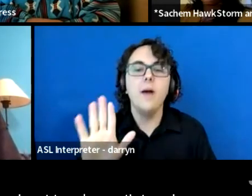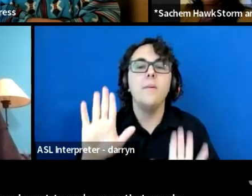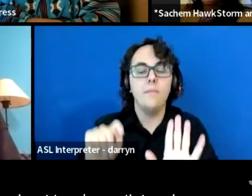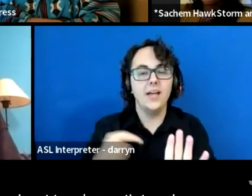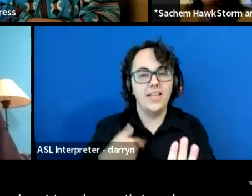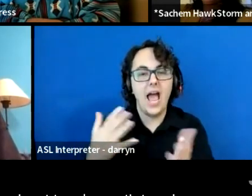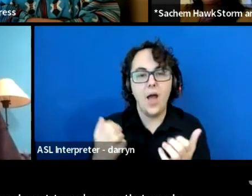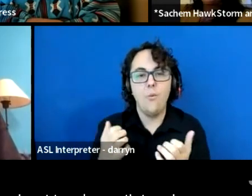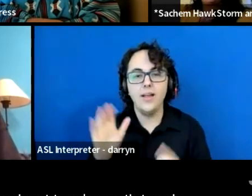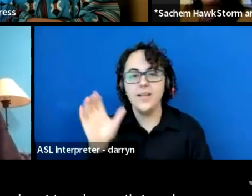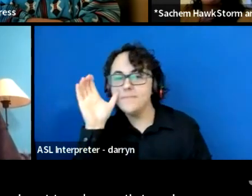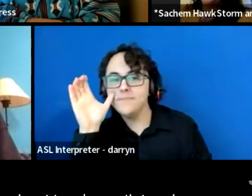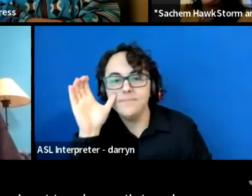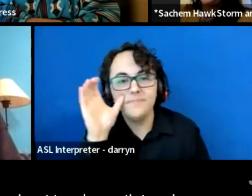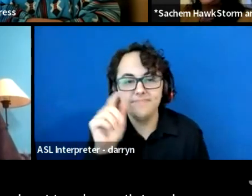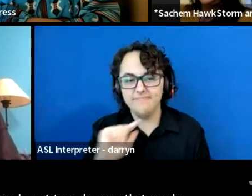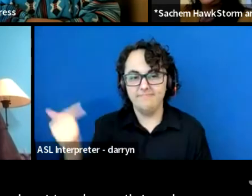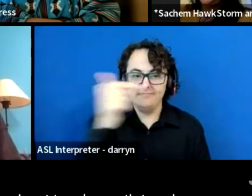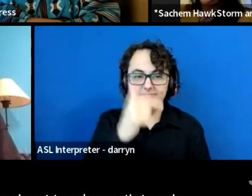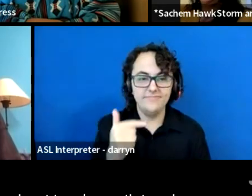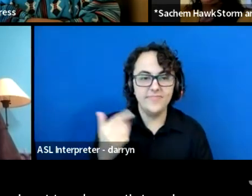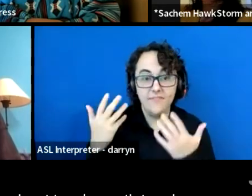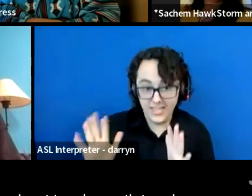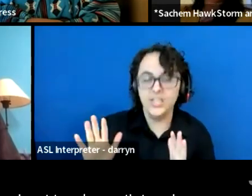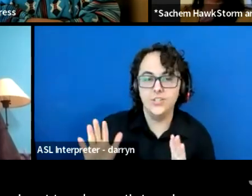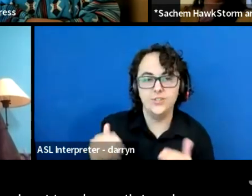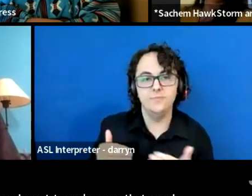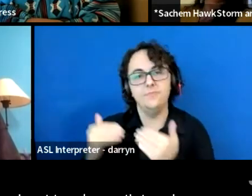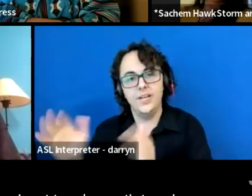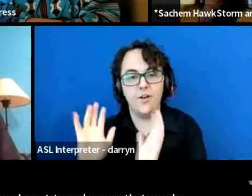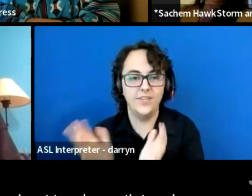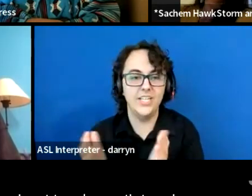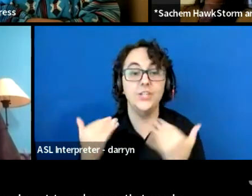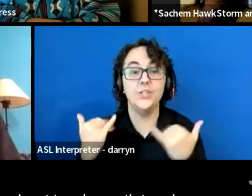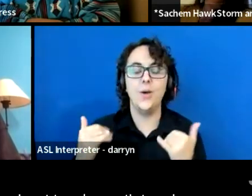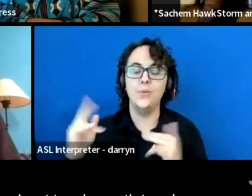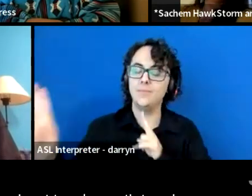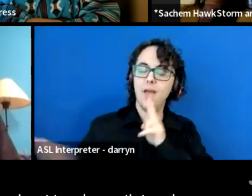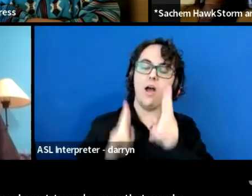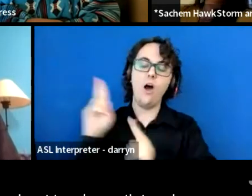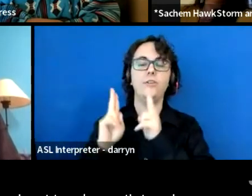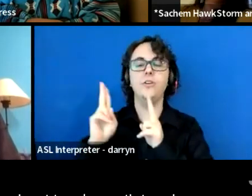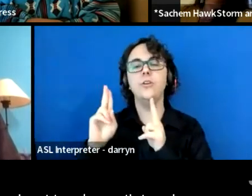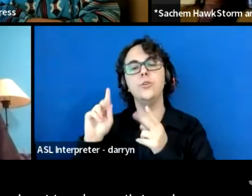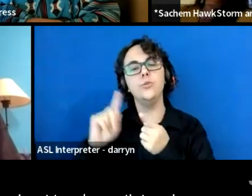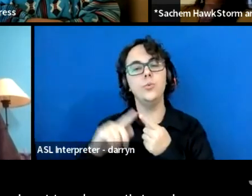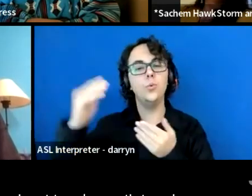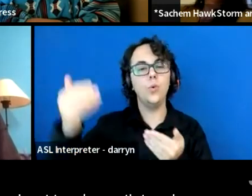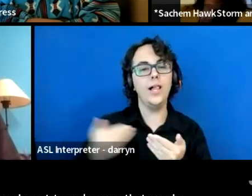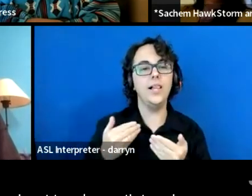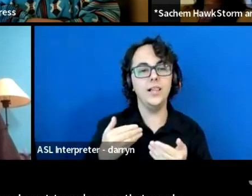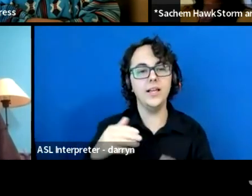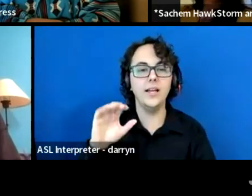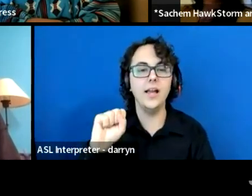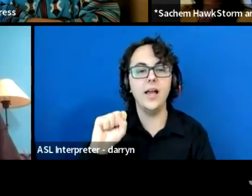from everybody before we move into the conversation. So now it is my great honor to welcome Sachem HawkStorm